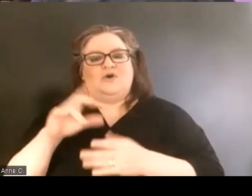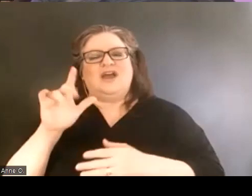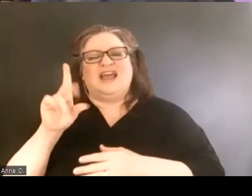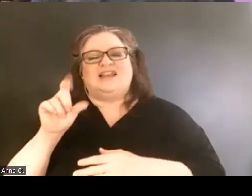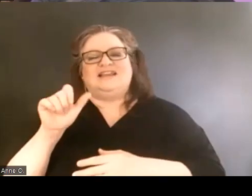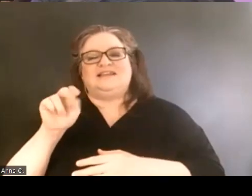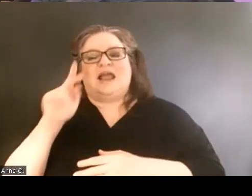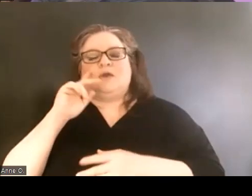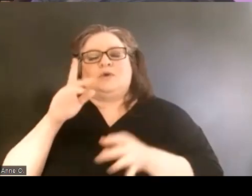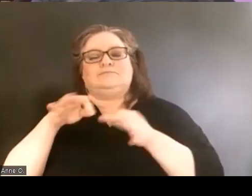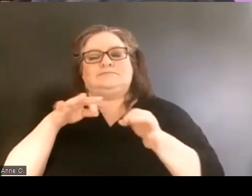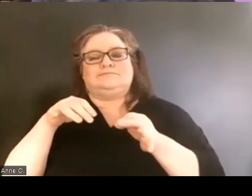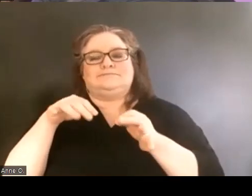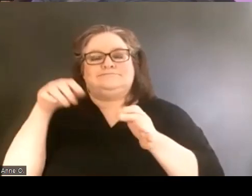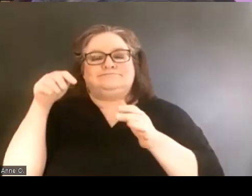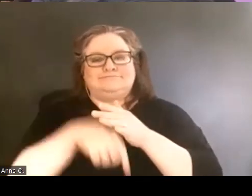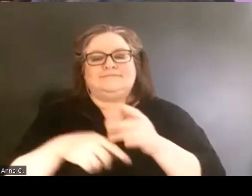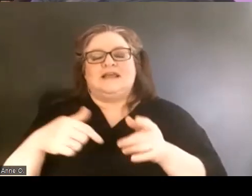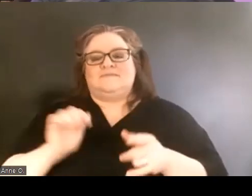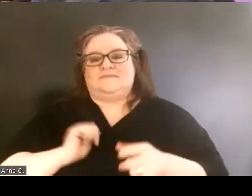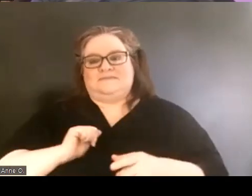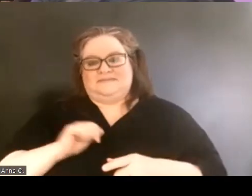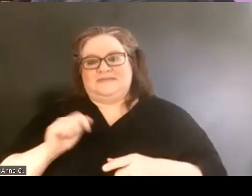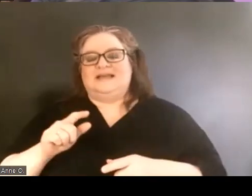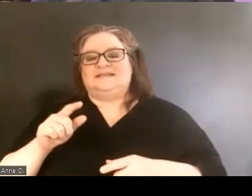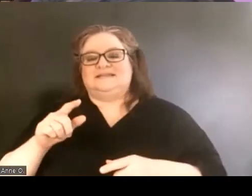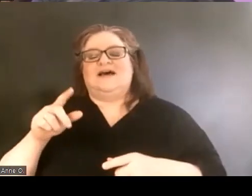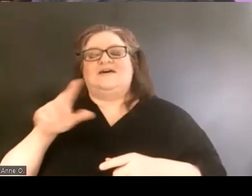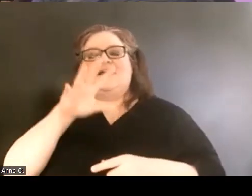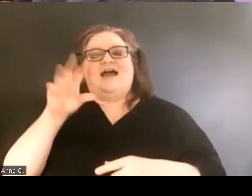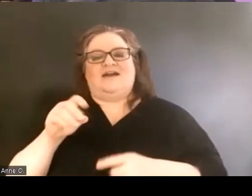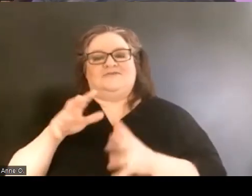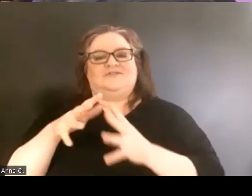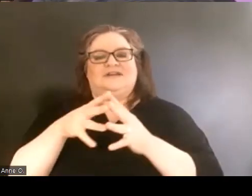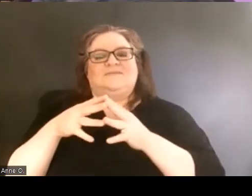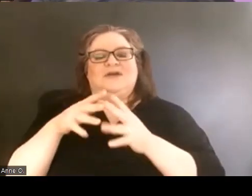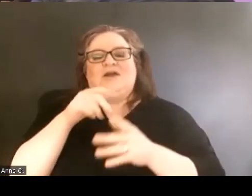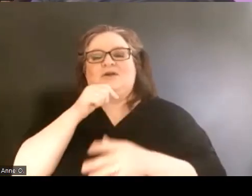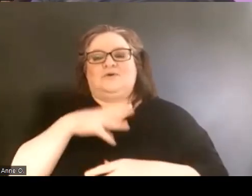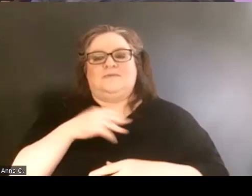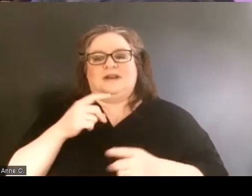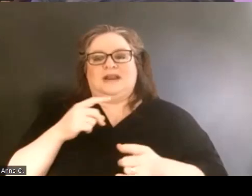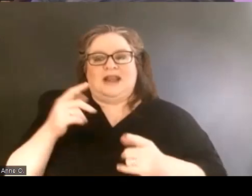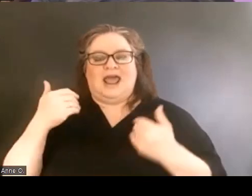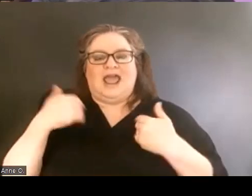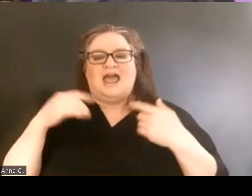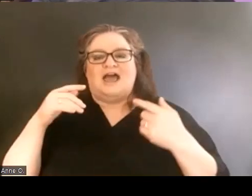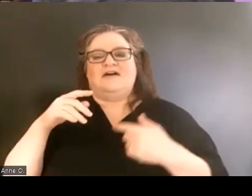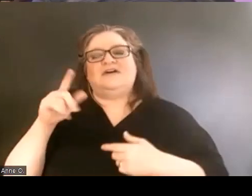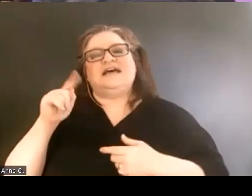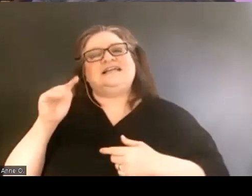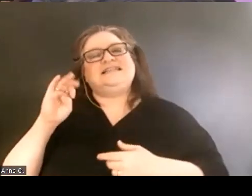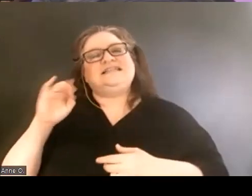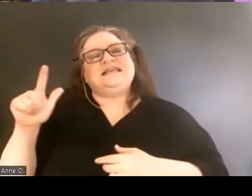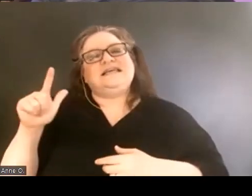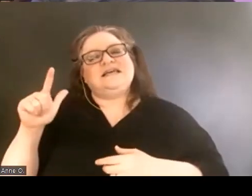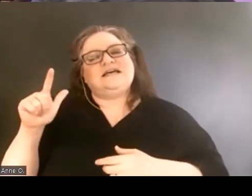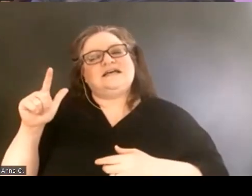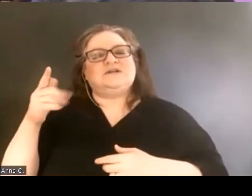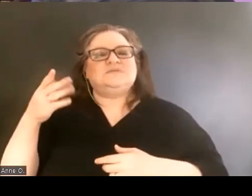I am an African American woman and I'm wearing a till, sort of multicolored head wrap today